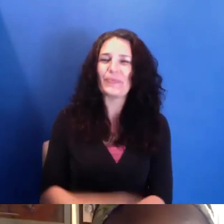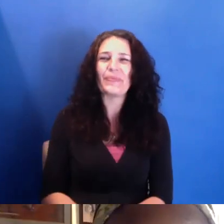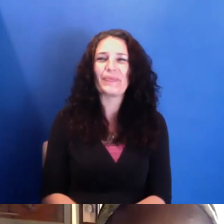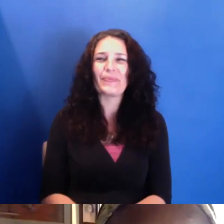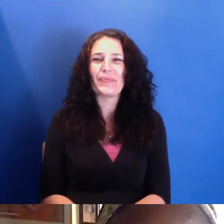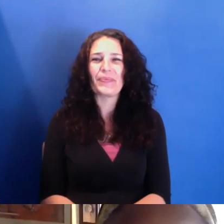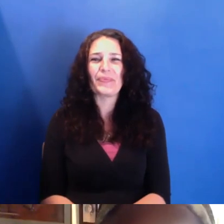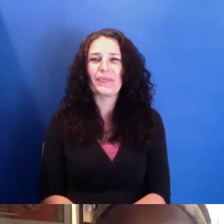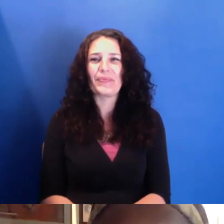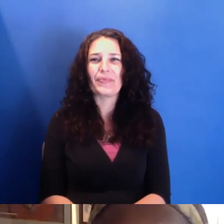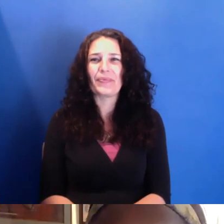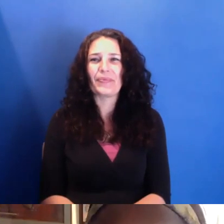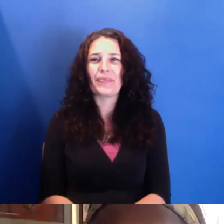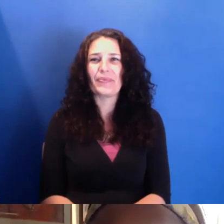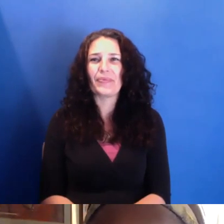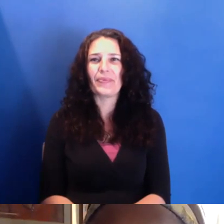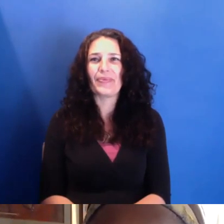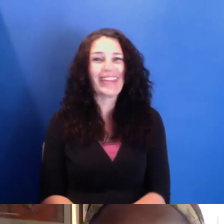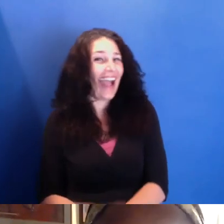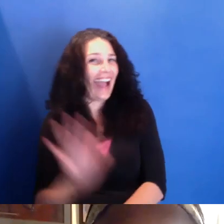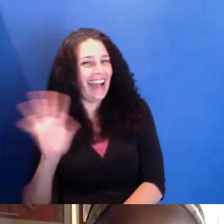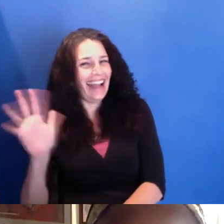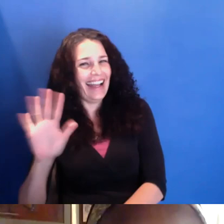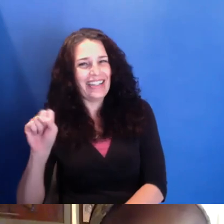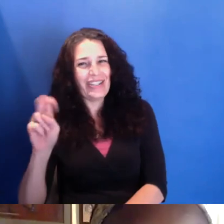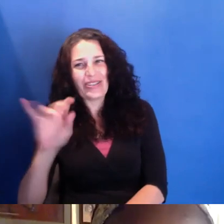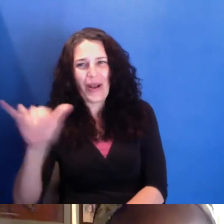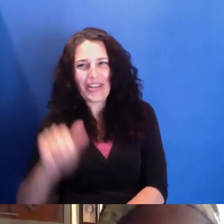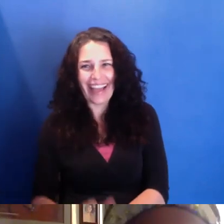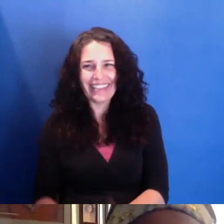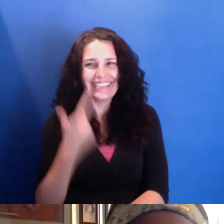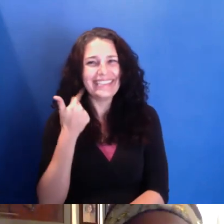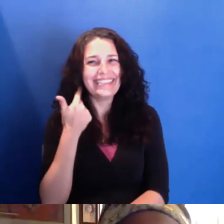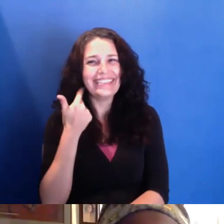now I'm forget-- hi, Sonya. All right.